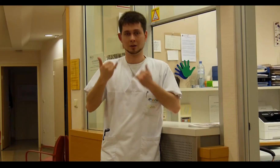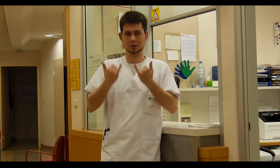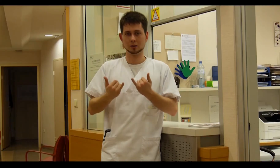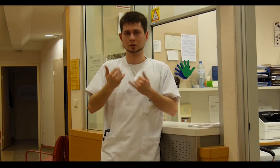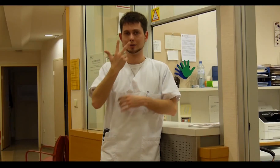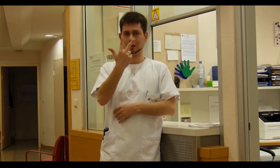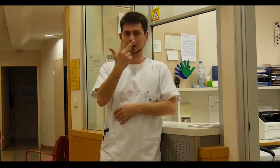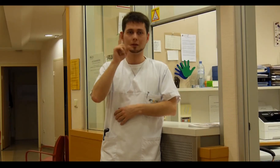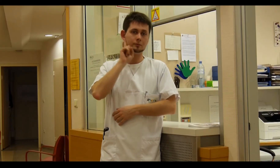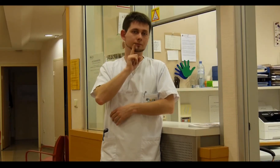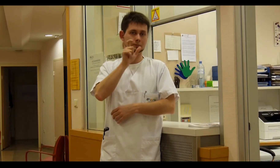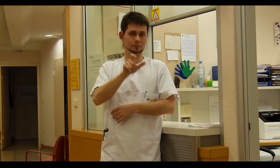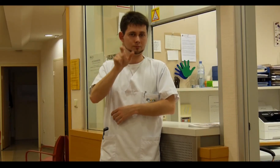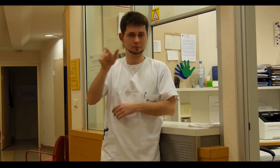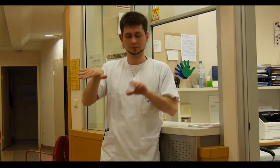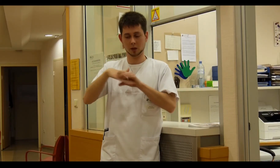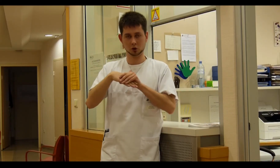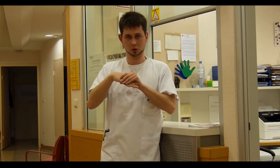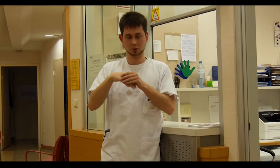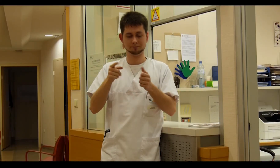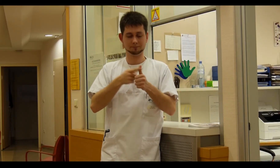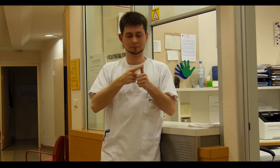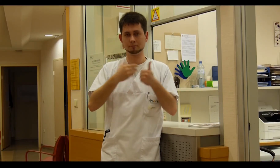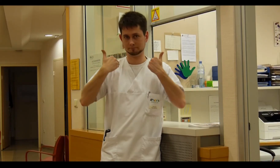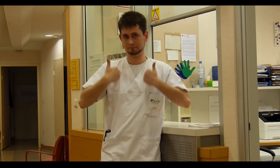At the moment there are three Deaf employees in the Deaf department.